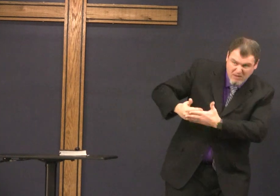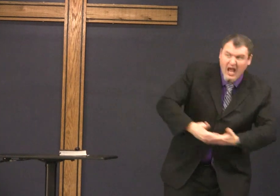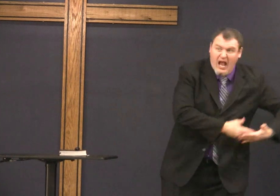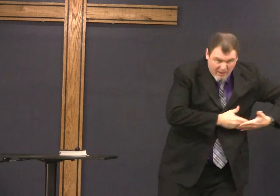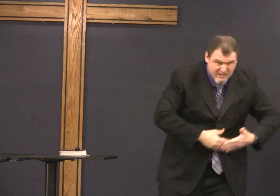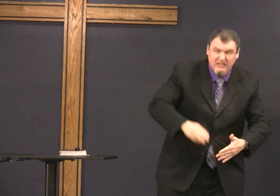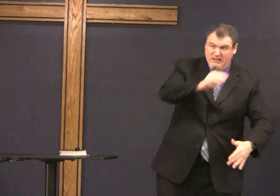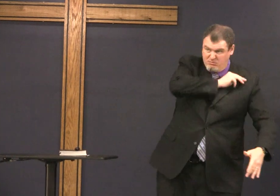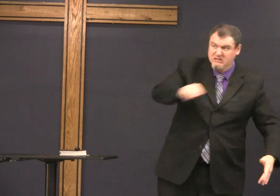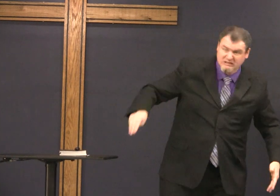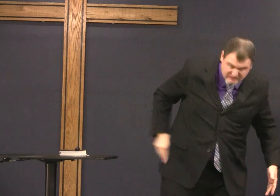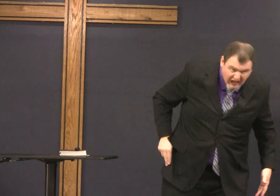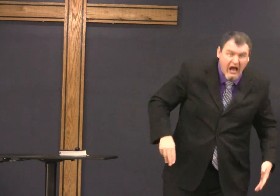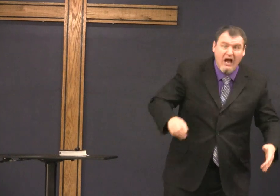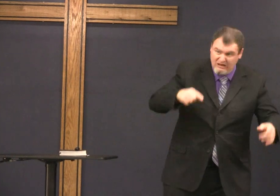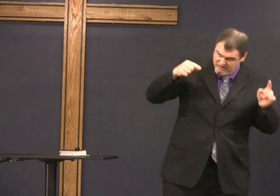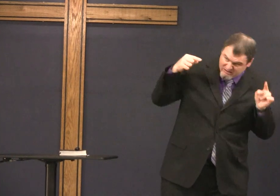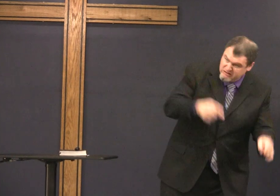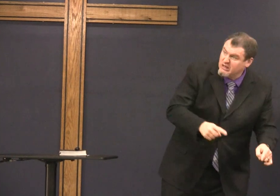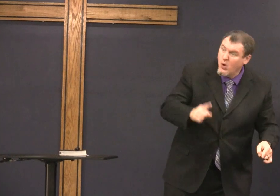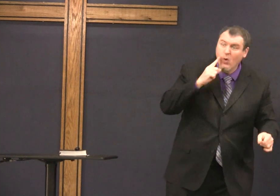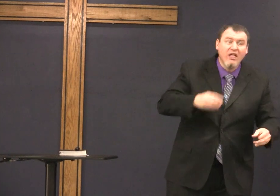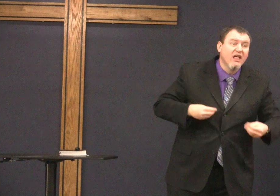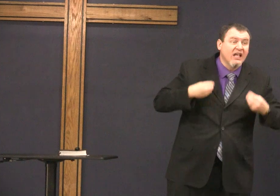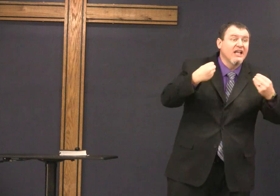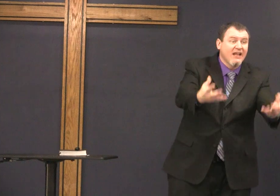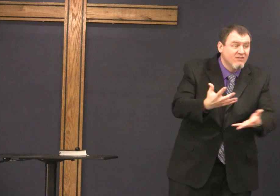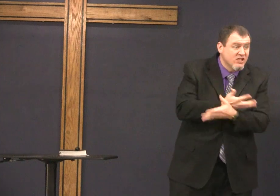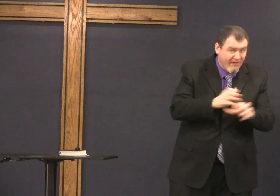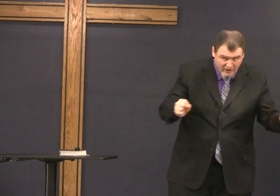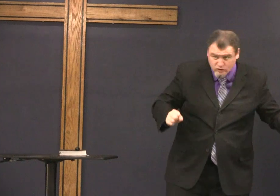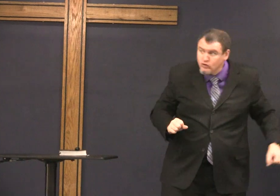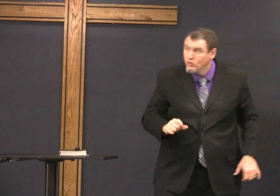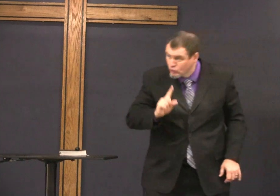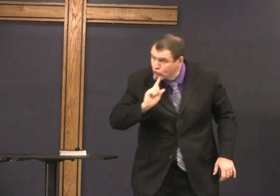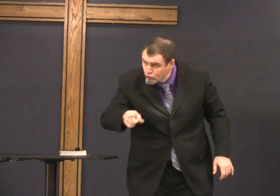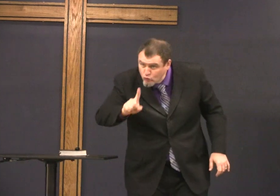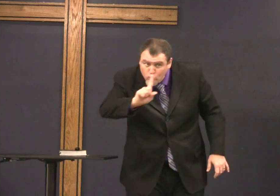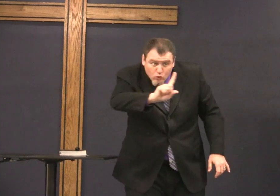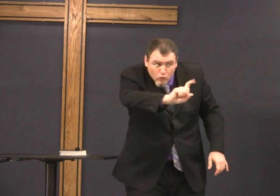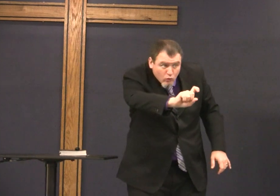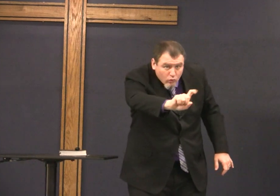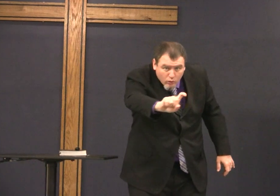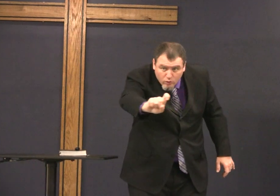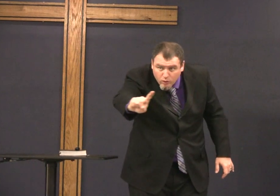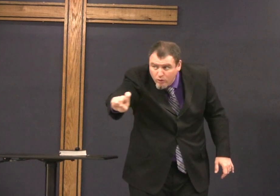because Simeon said this baby is the messiah he is the Salvation